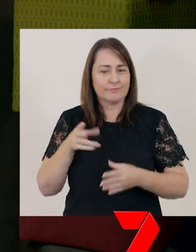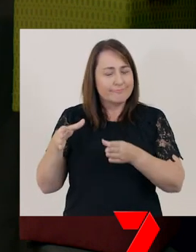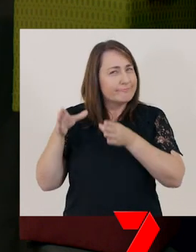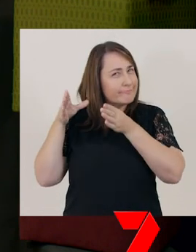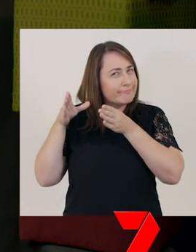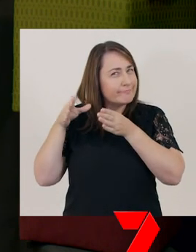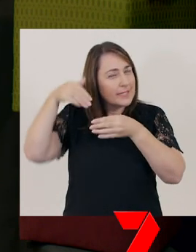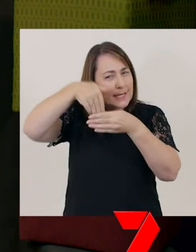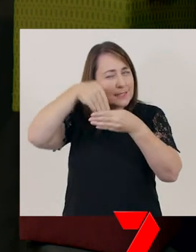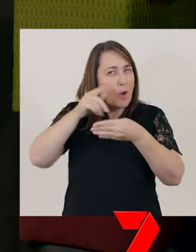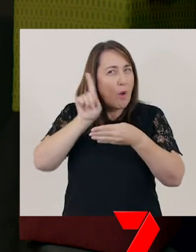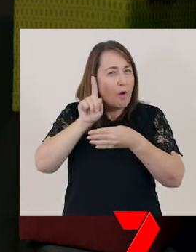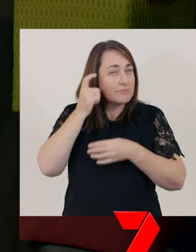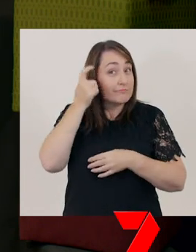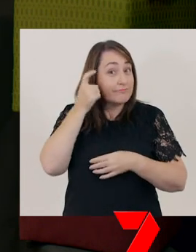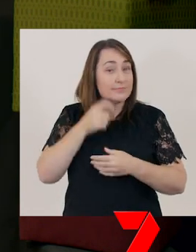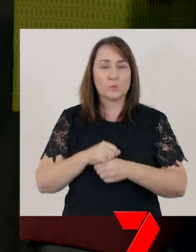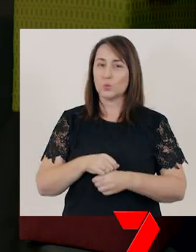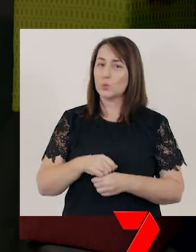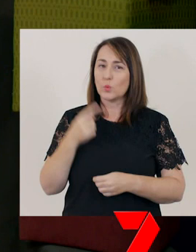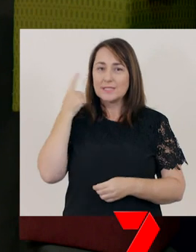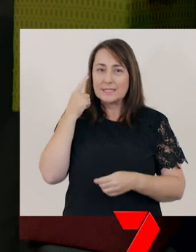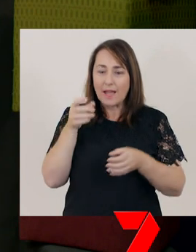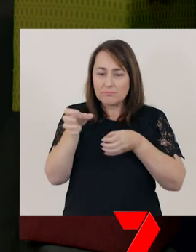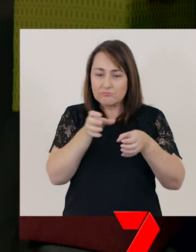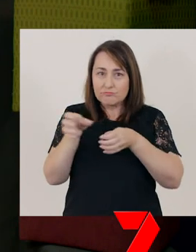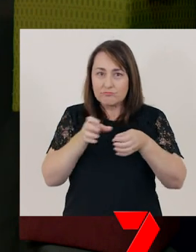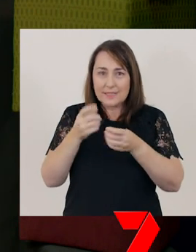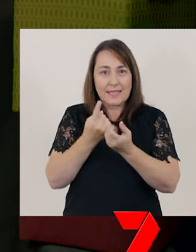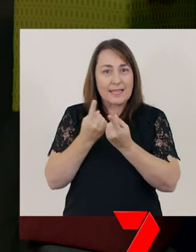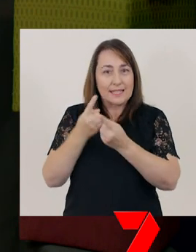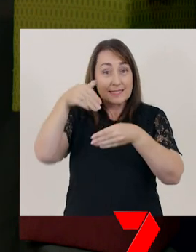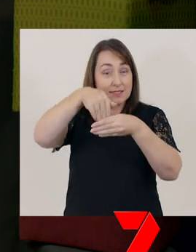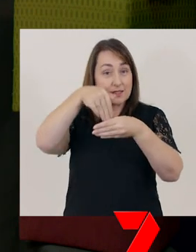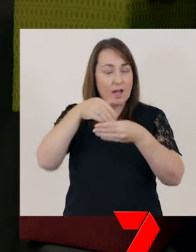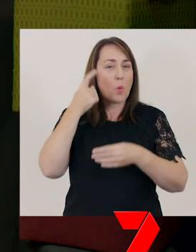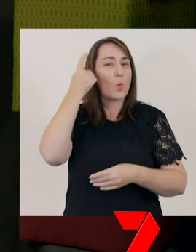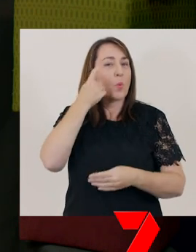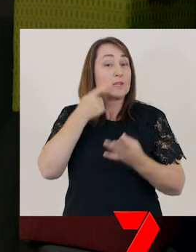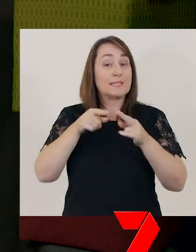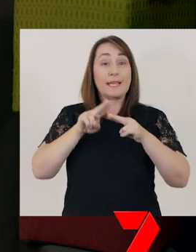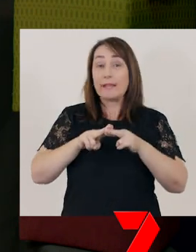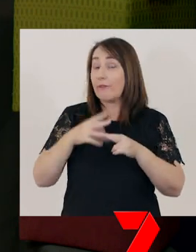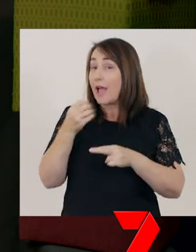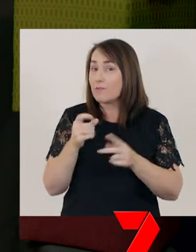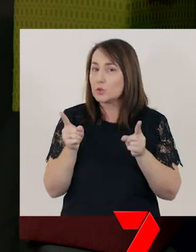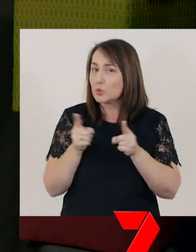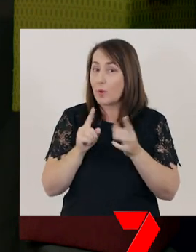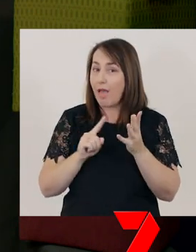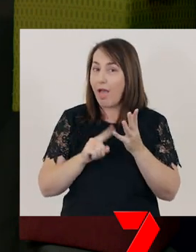[rattles] Ooh! It sounds like some objects. I wonder if these objects will start with the short ‘uh’ sound.